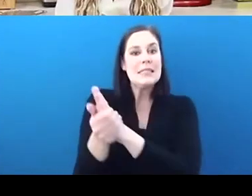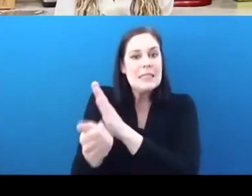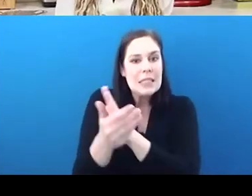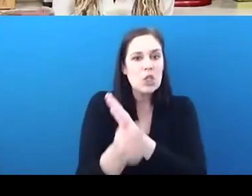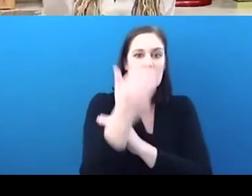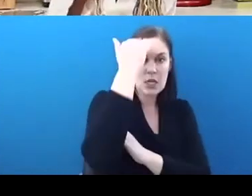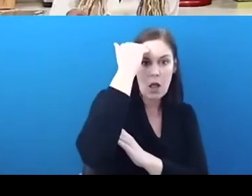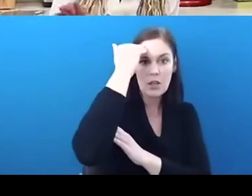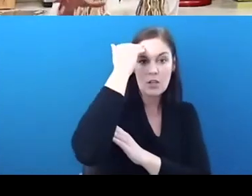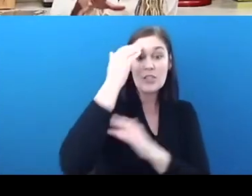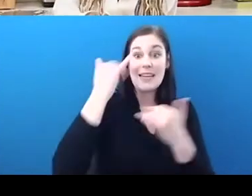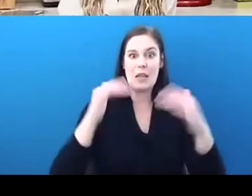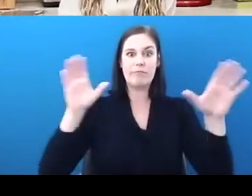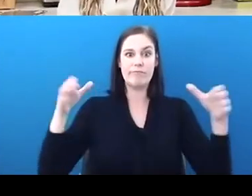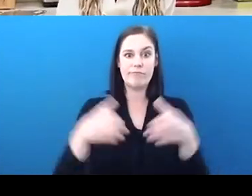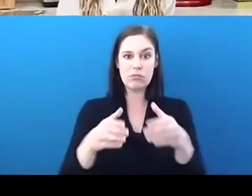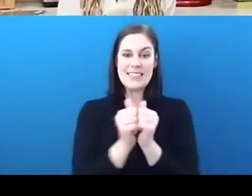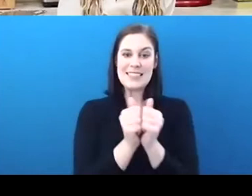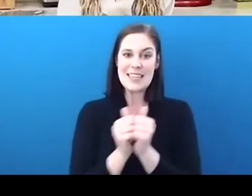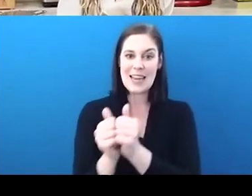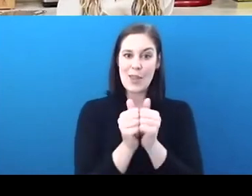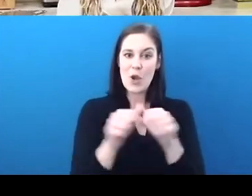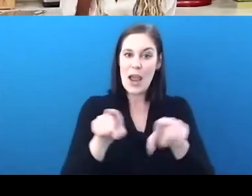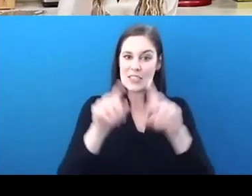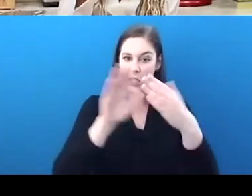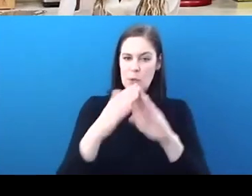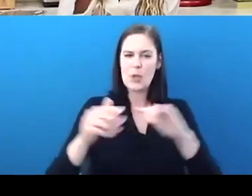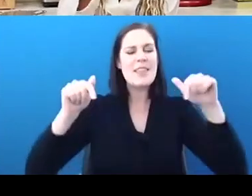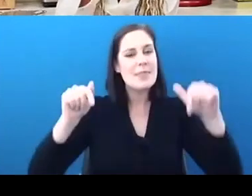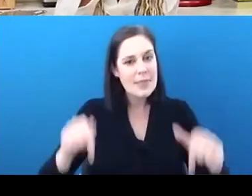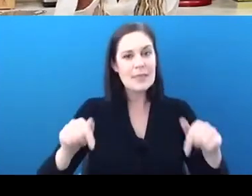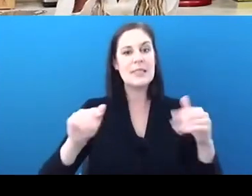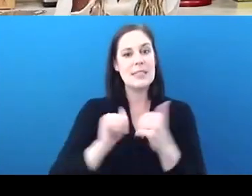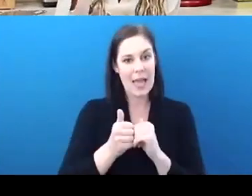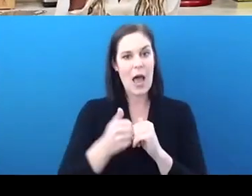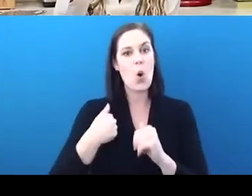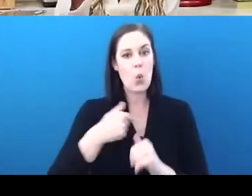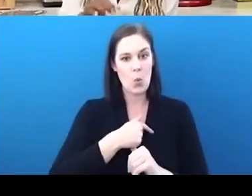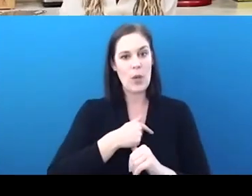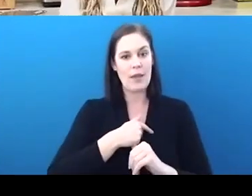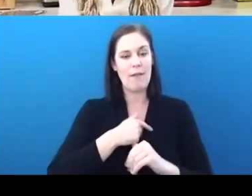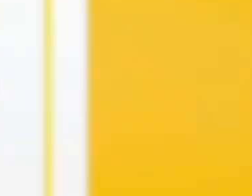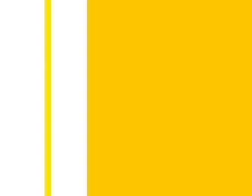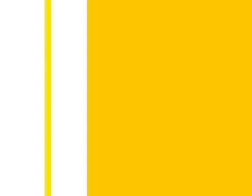together as a community, this is innovation. This is how we move the needle forward.